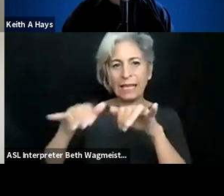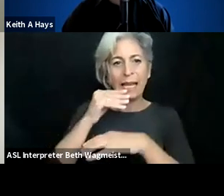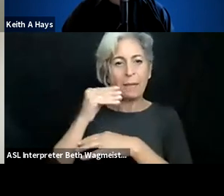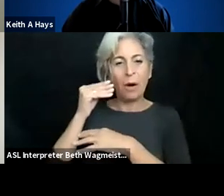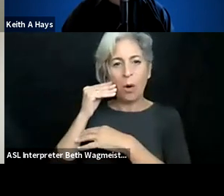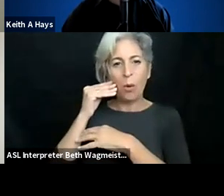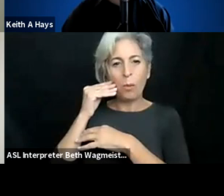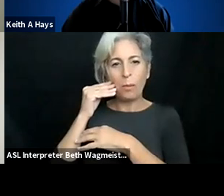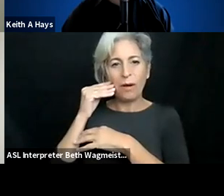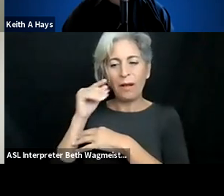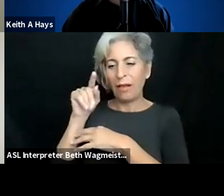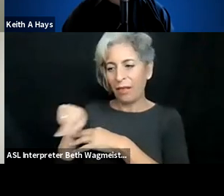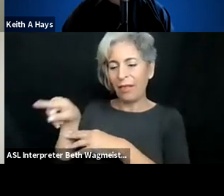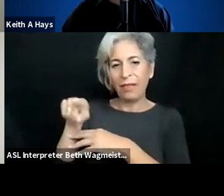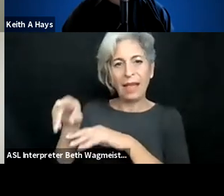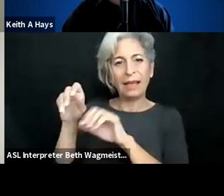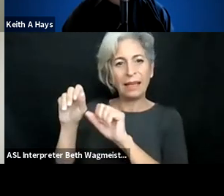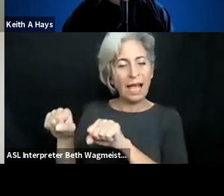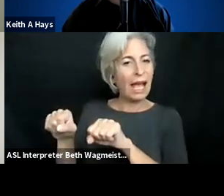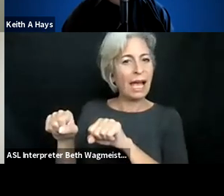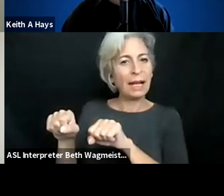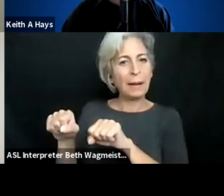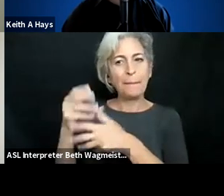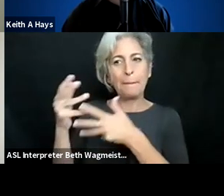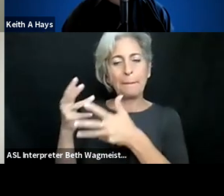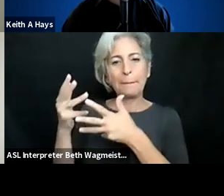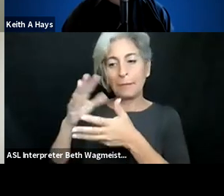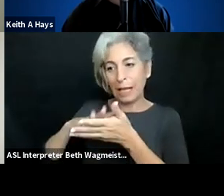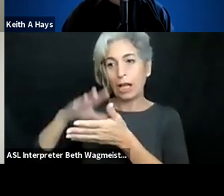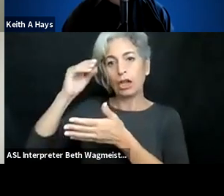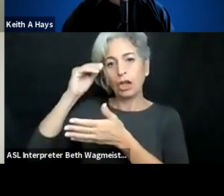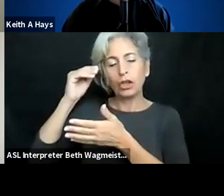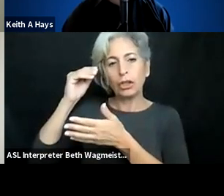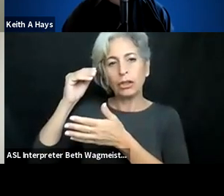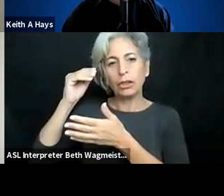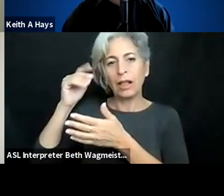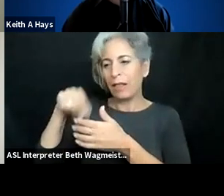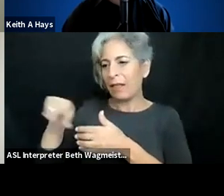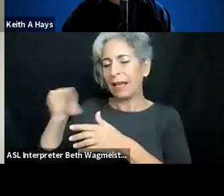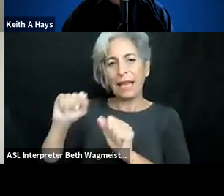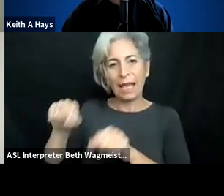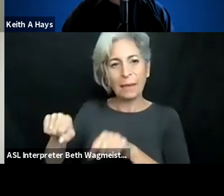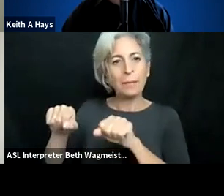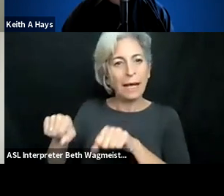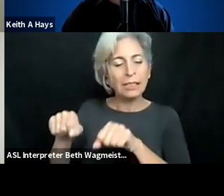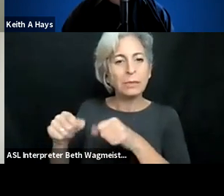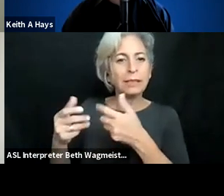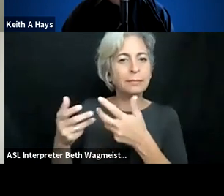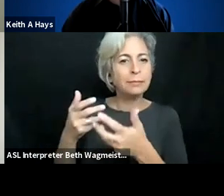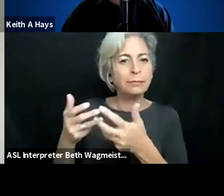They don't -- by transport, in the same home